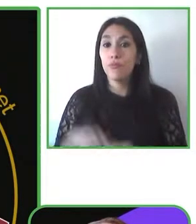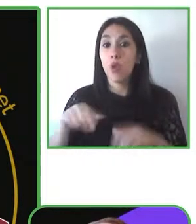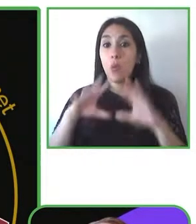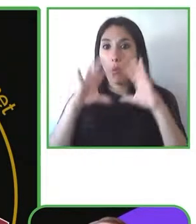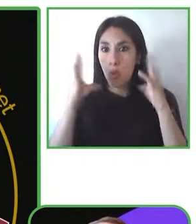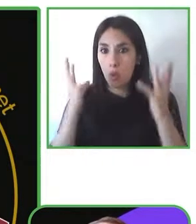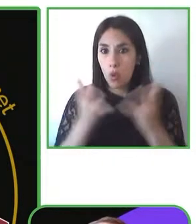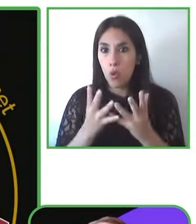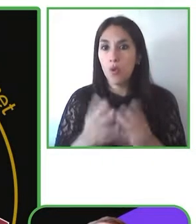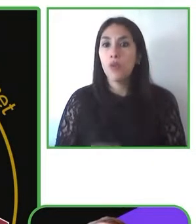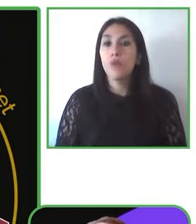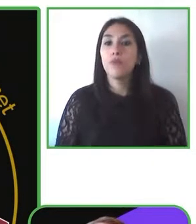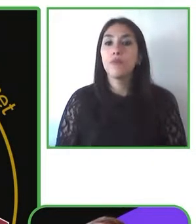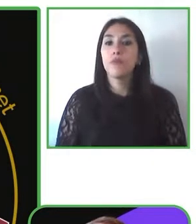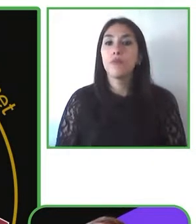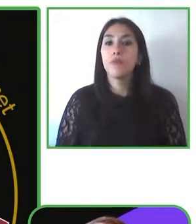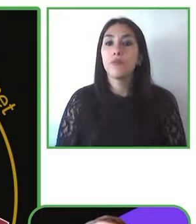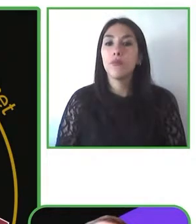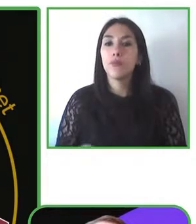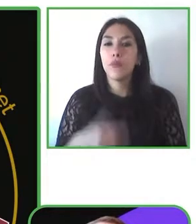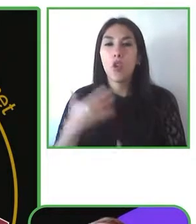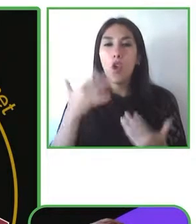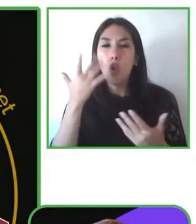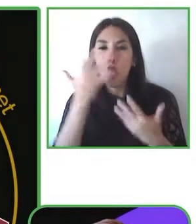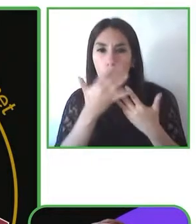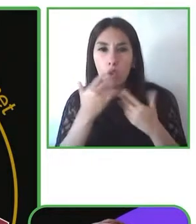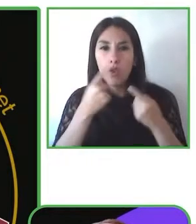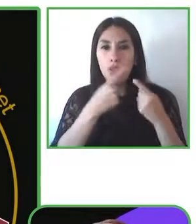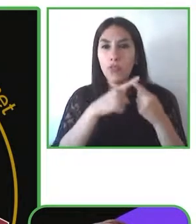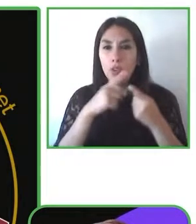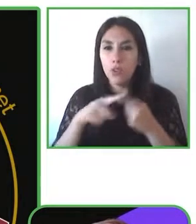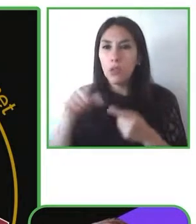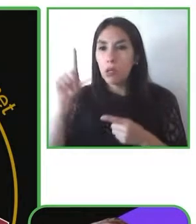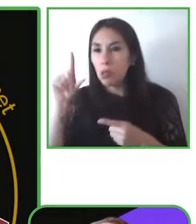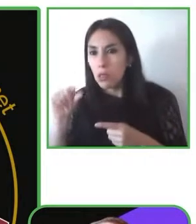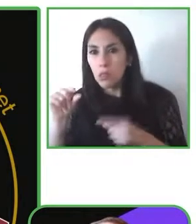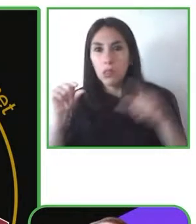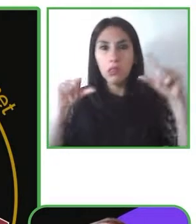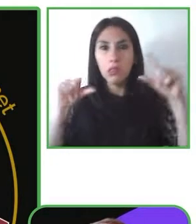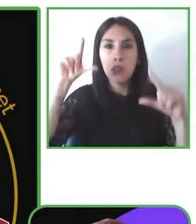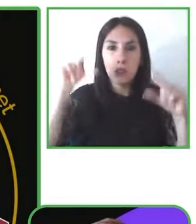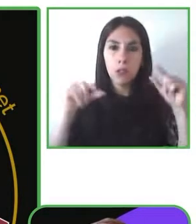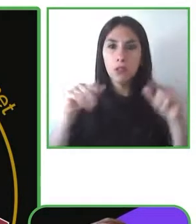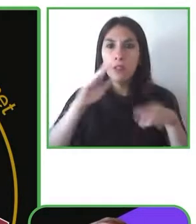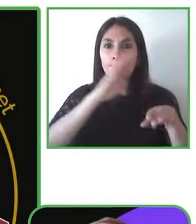business solutions with our external clients as well as internal customers our employees